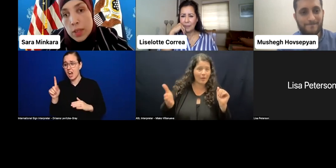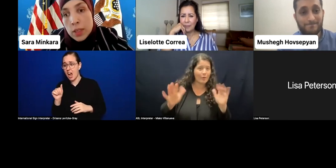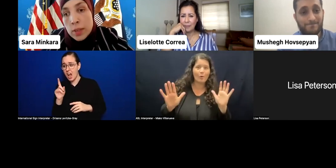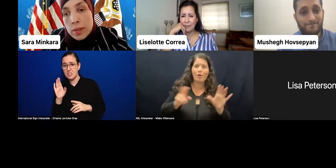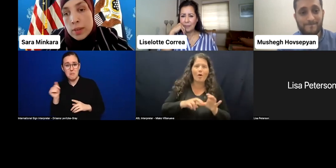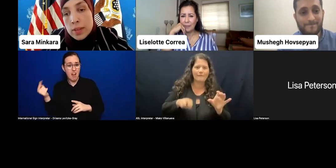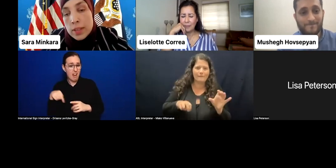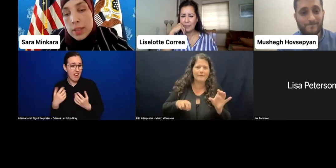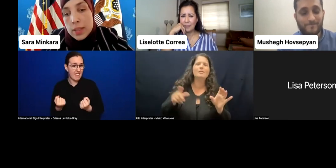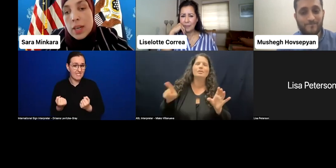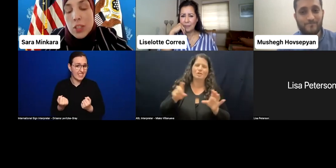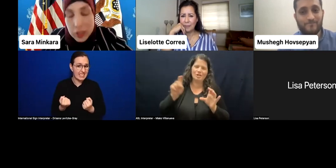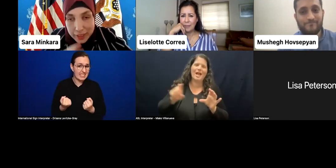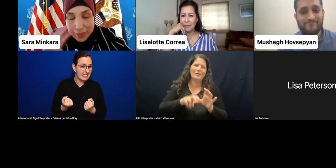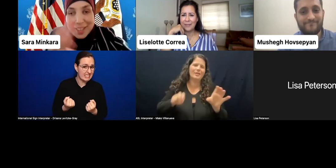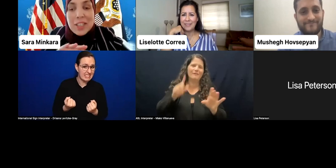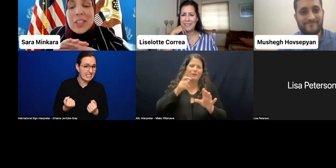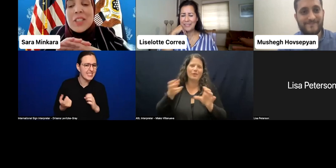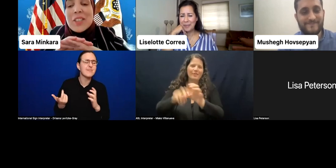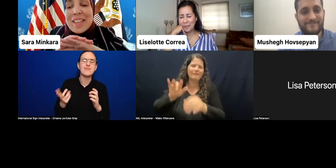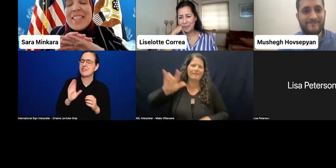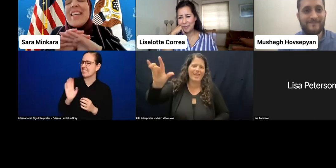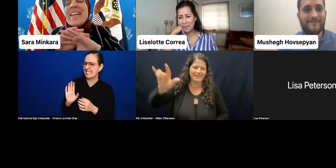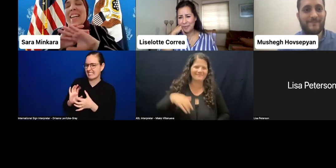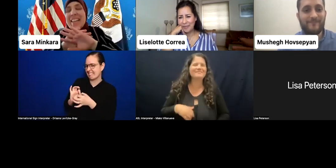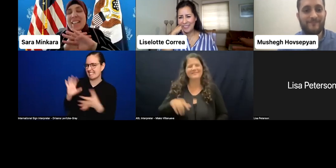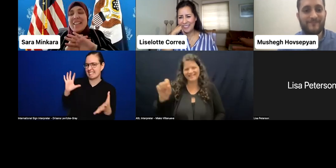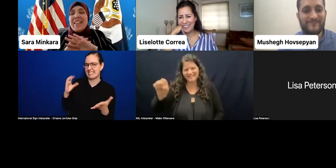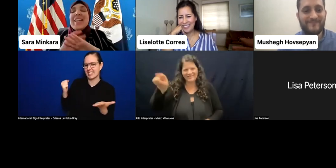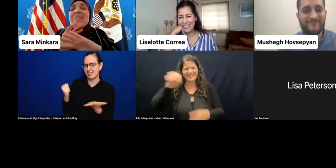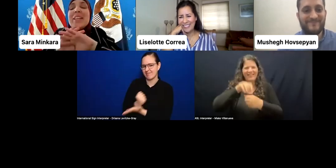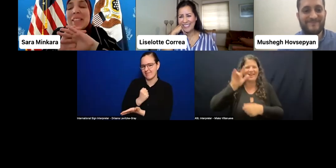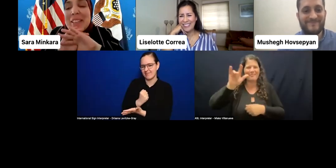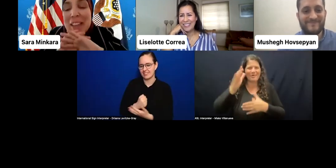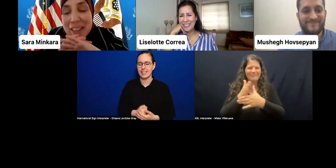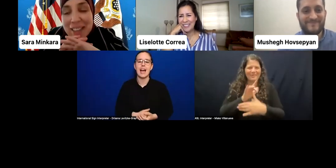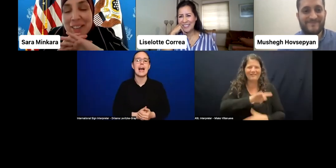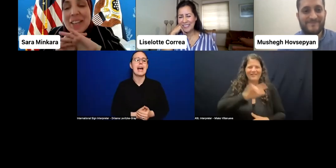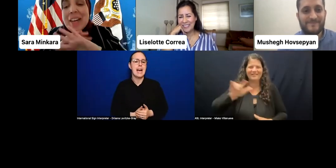I believe she had to leave. Oh, she had to leave. She had to catch her next-- Amazing. And thank you, Ann.